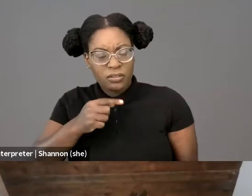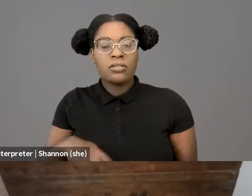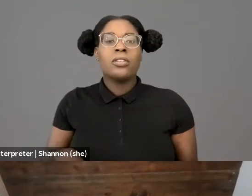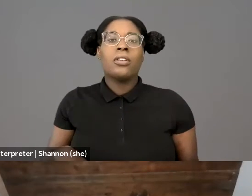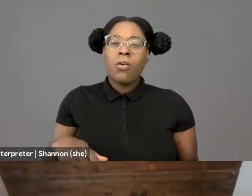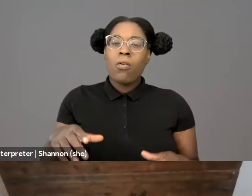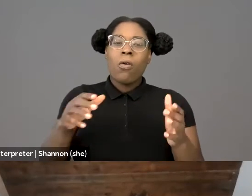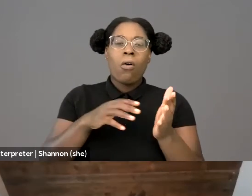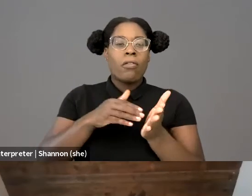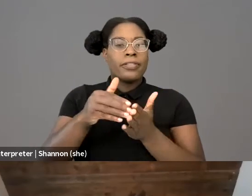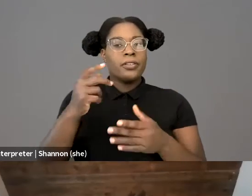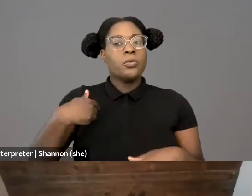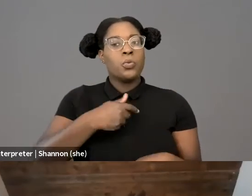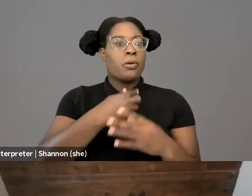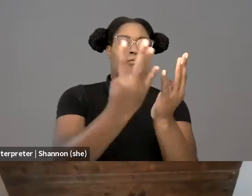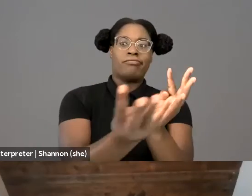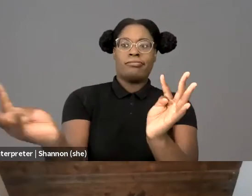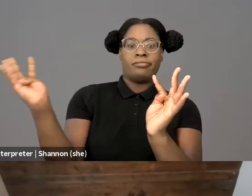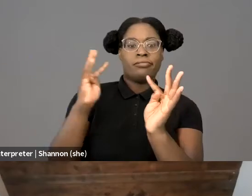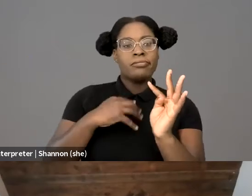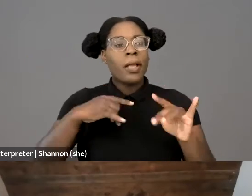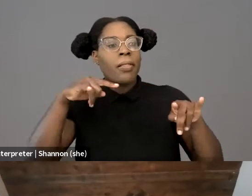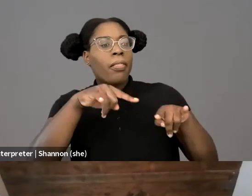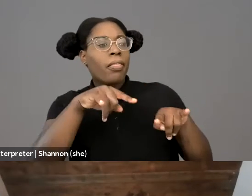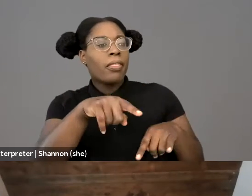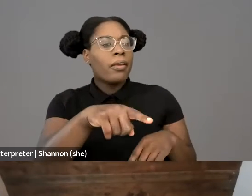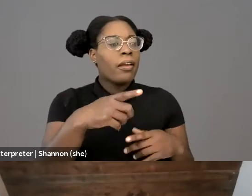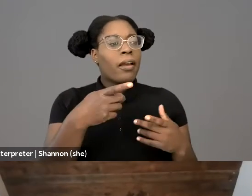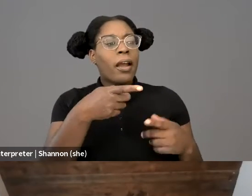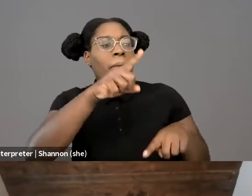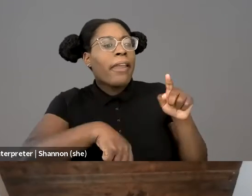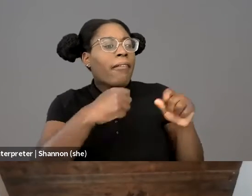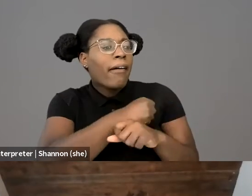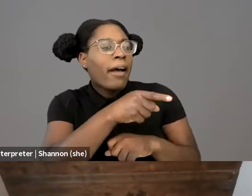laughing as they hurled jokes back and forth about the athletic ability or sneaker selection,